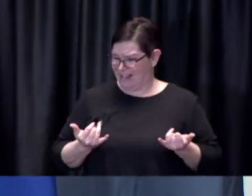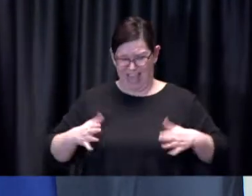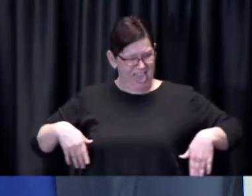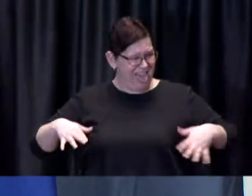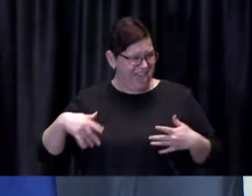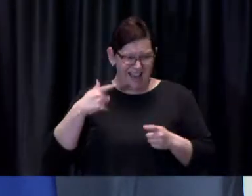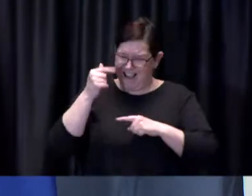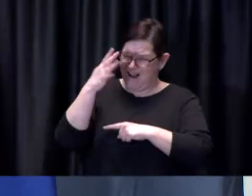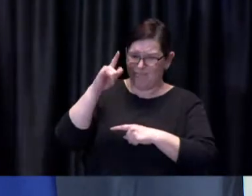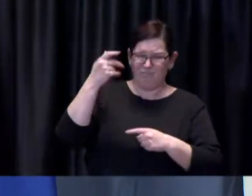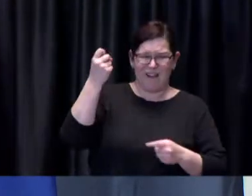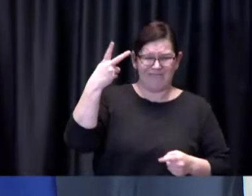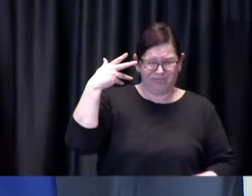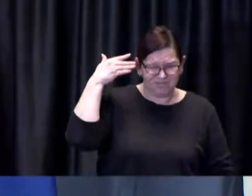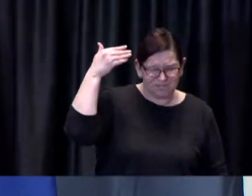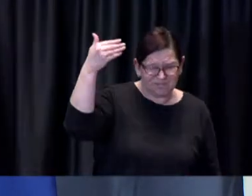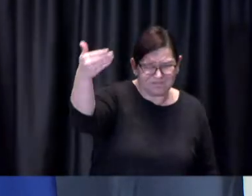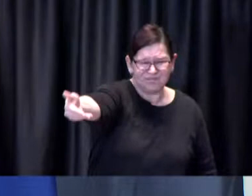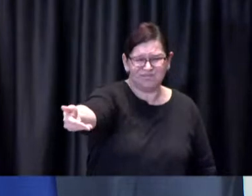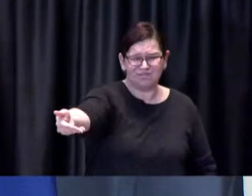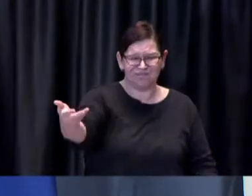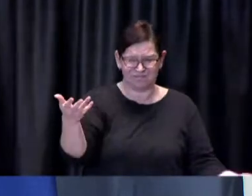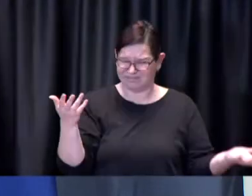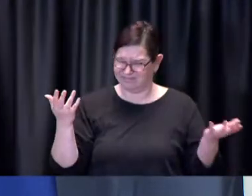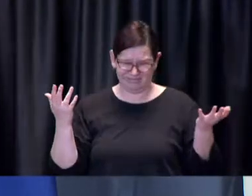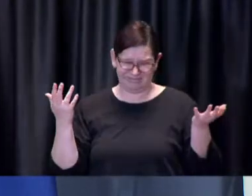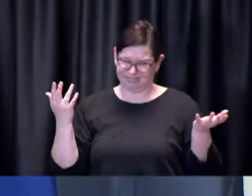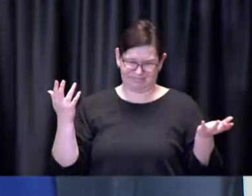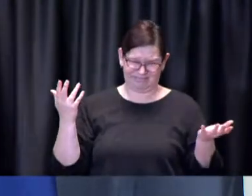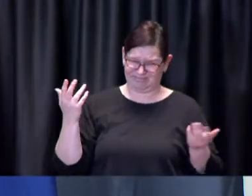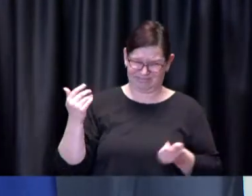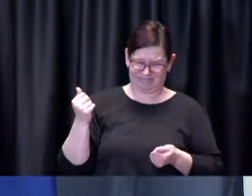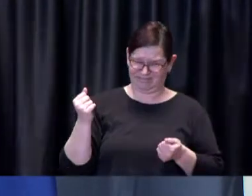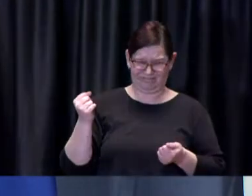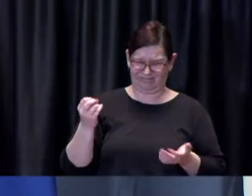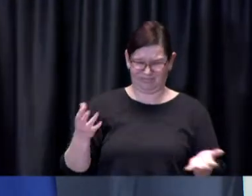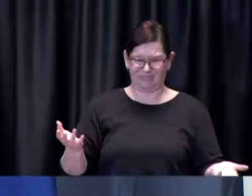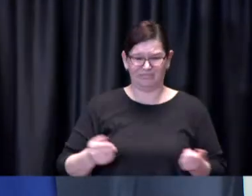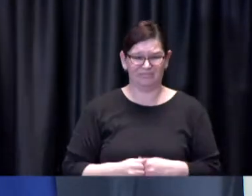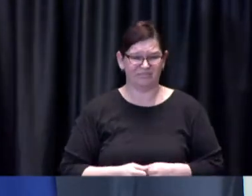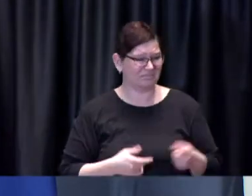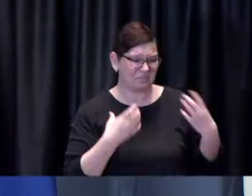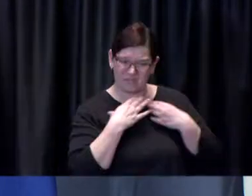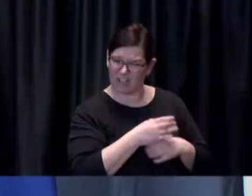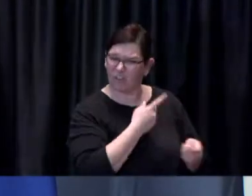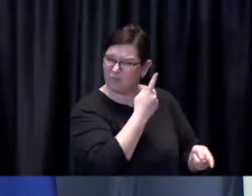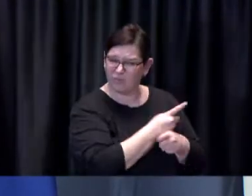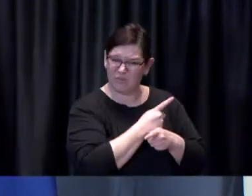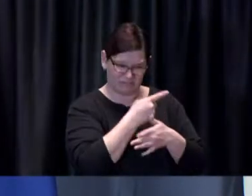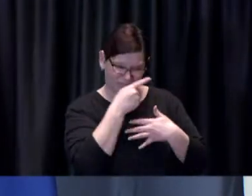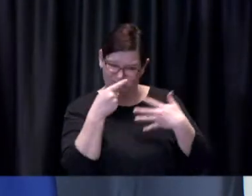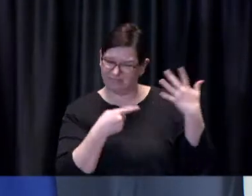Dr. de Villa: No I think the Mayor has covered the the key points that that clearly uh that which happens and